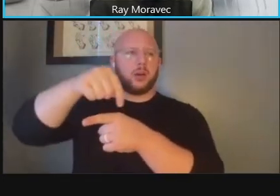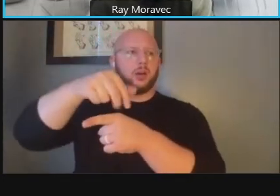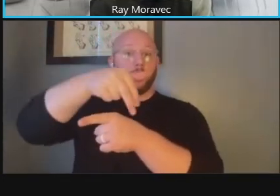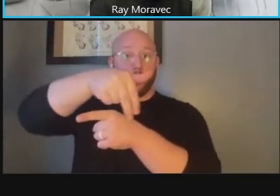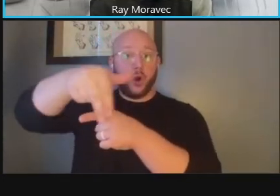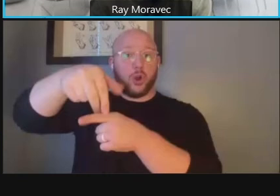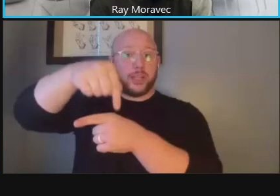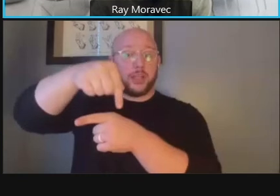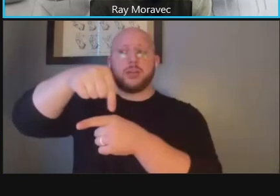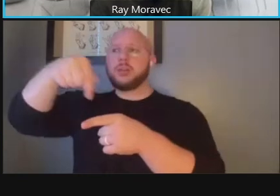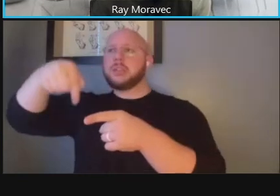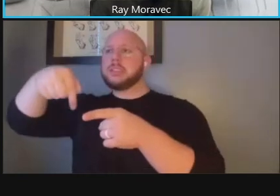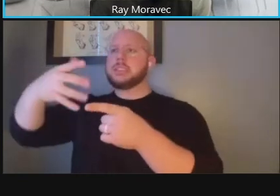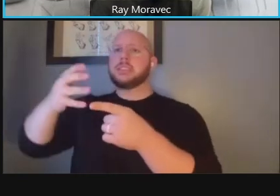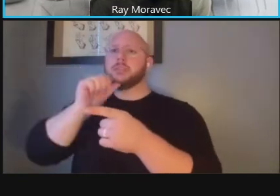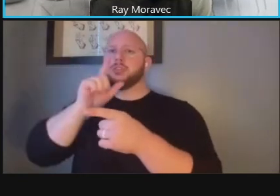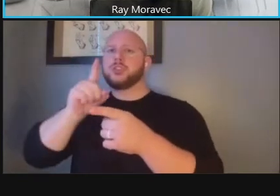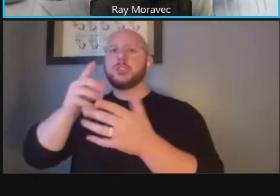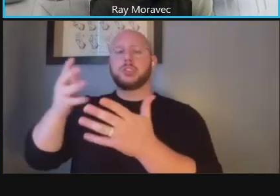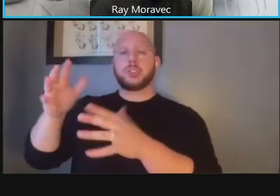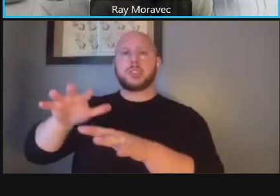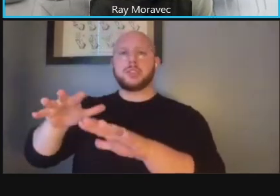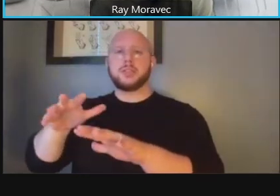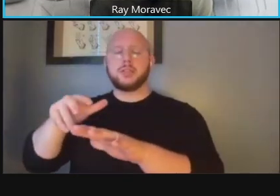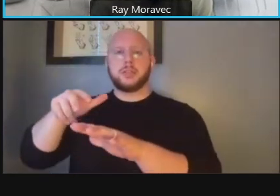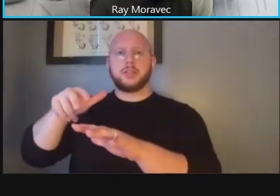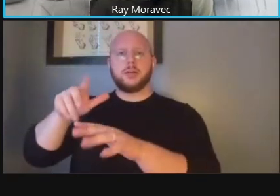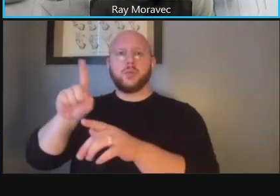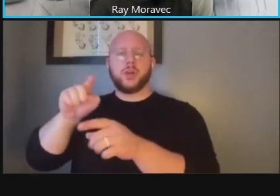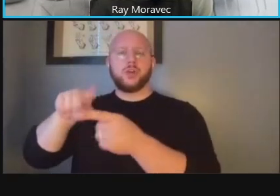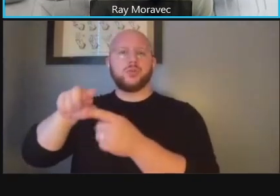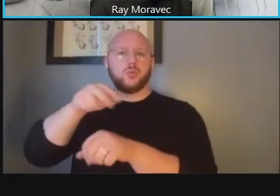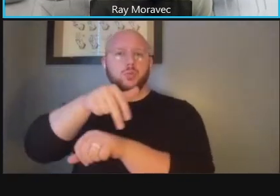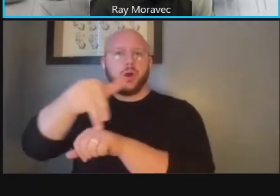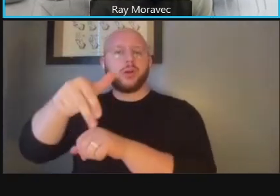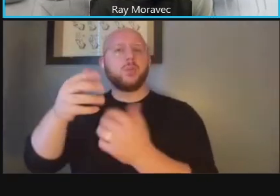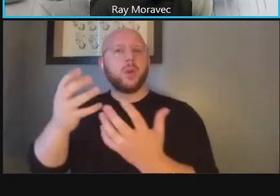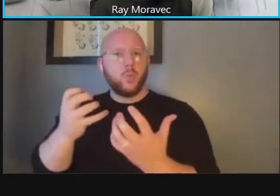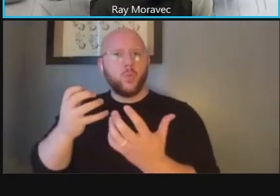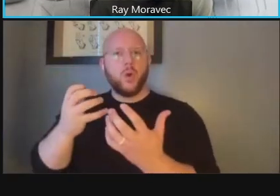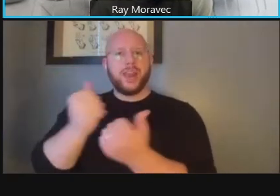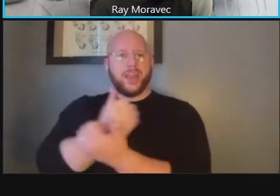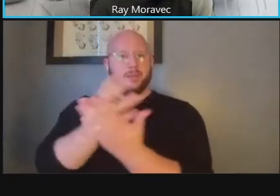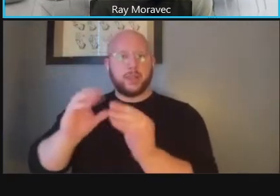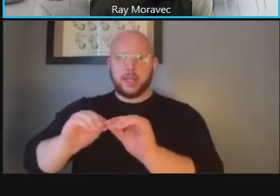the outside you're shifting as you go through we really want that to be clear as best we can here